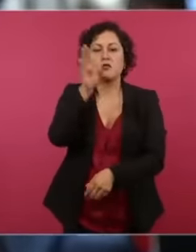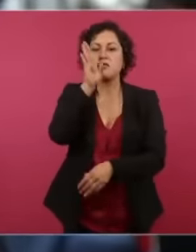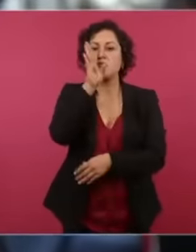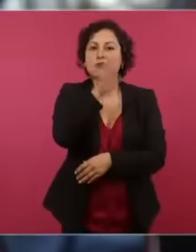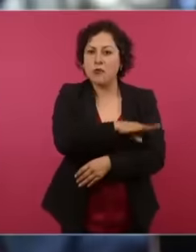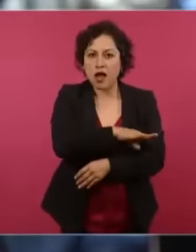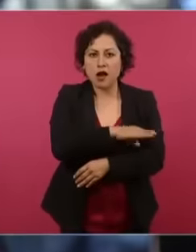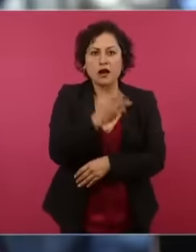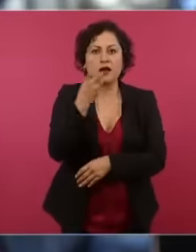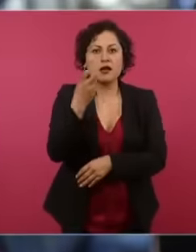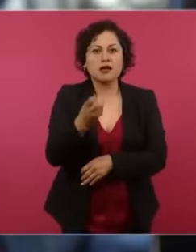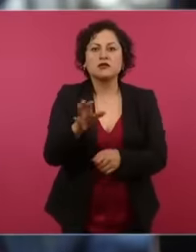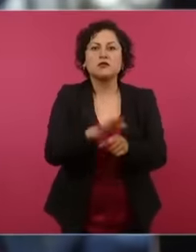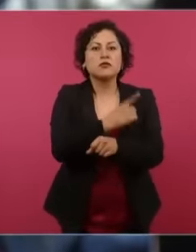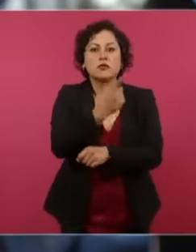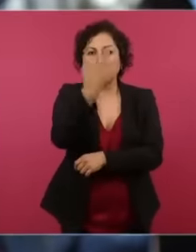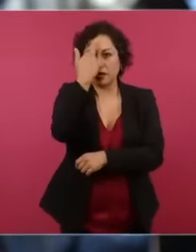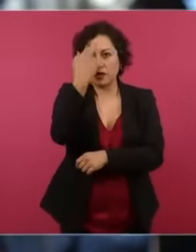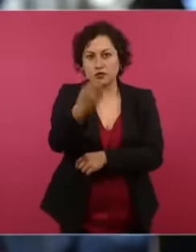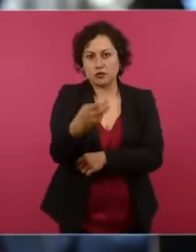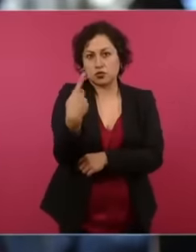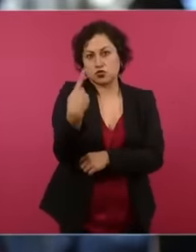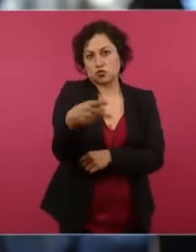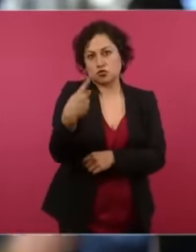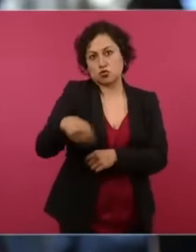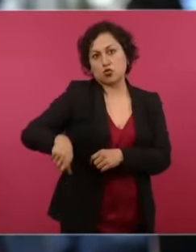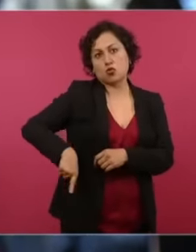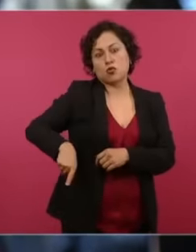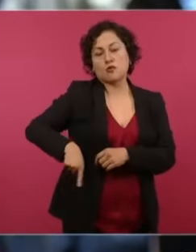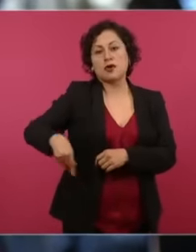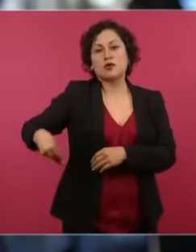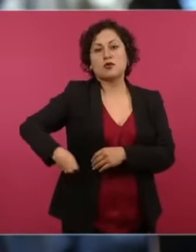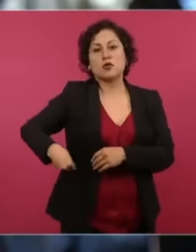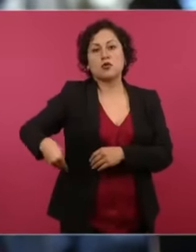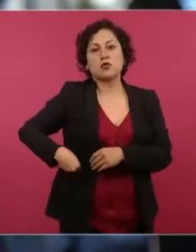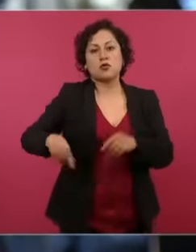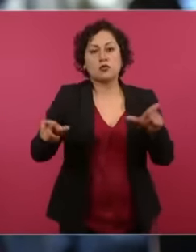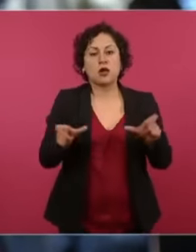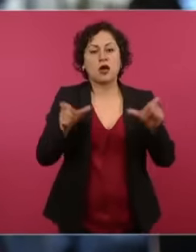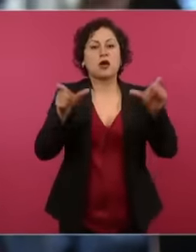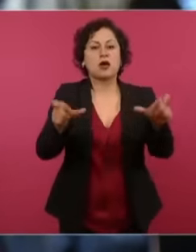restrictive policies that your government has implemented such as mobilizing to the national guard or what